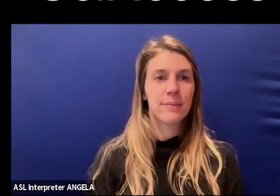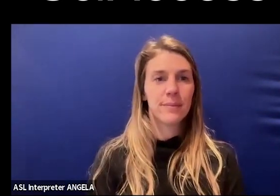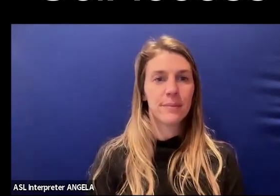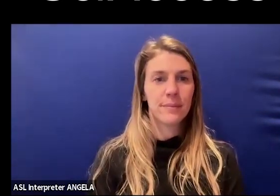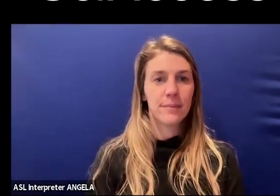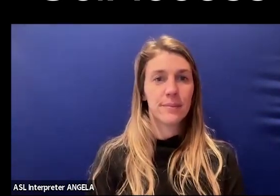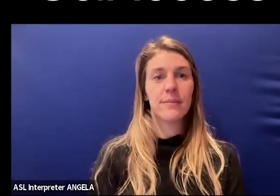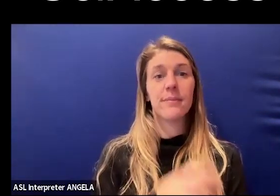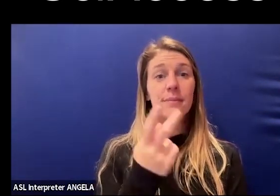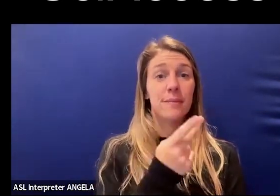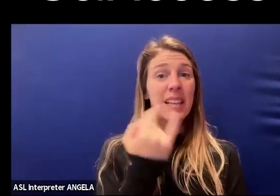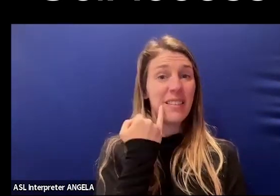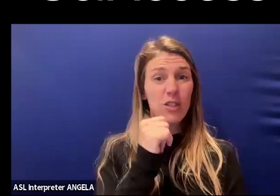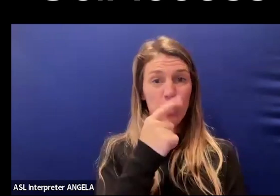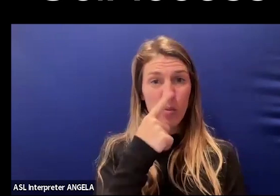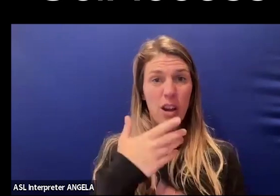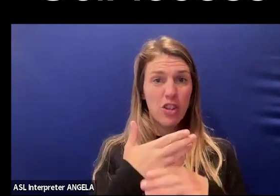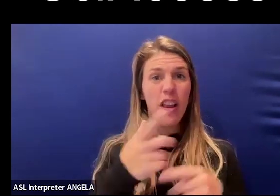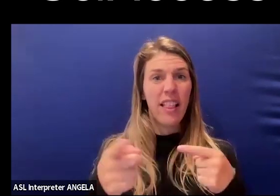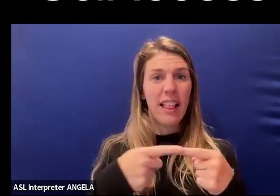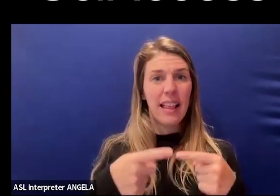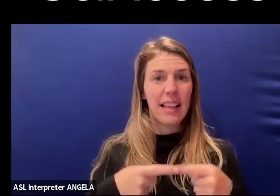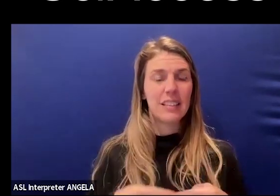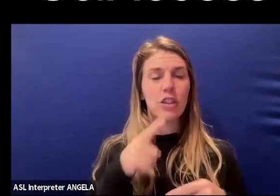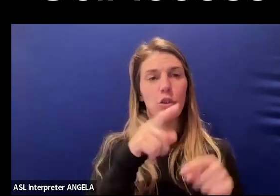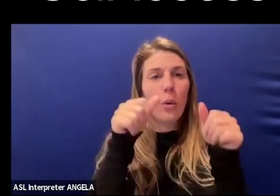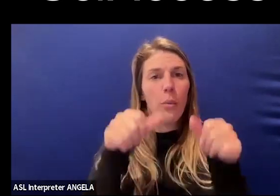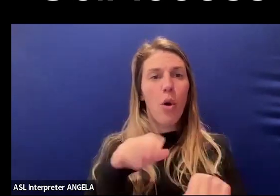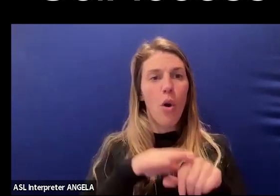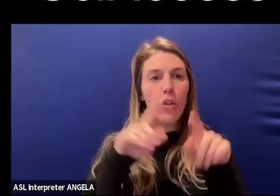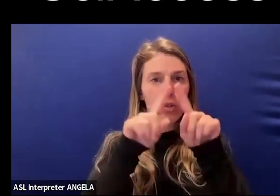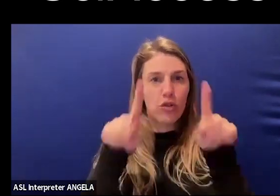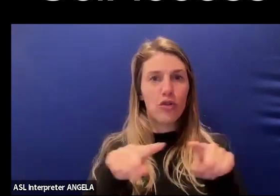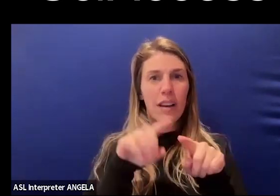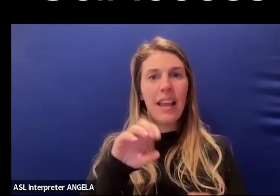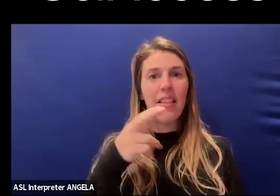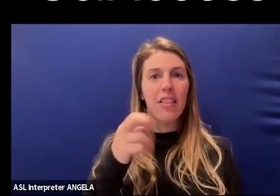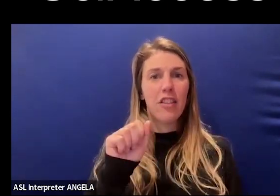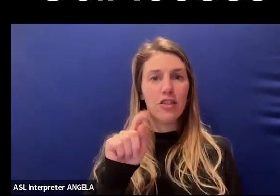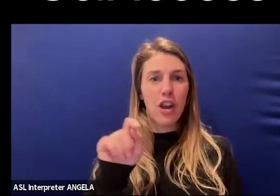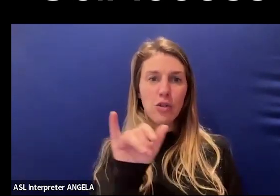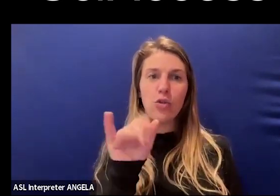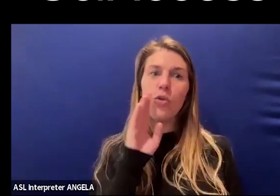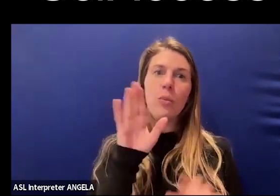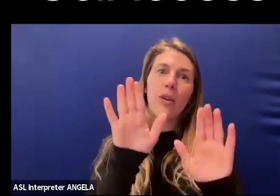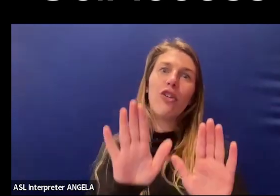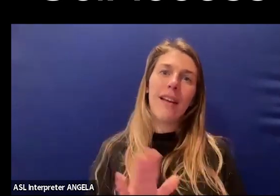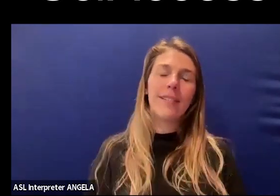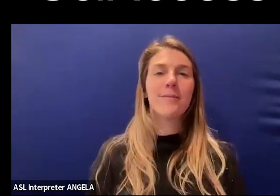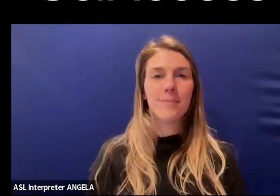Lisette and Daniel, if you don't mind sharing the links that you posted on the screen in the chat as well, that would be excellent.